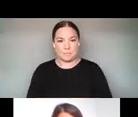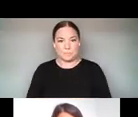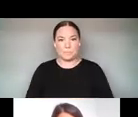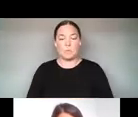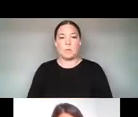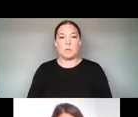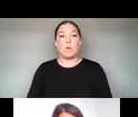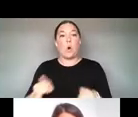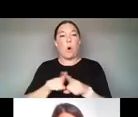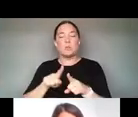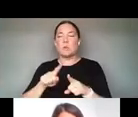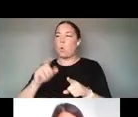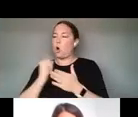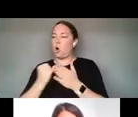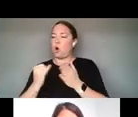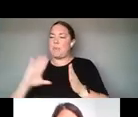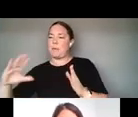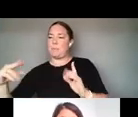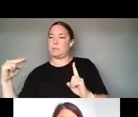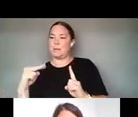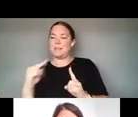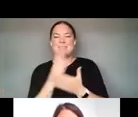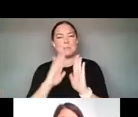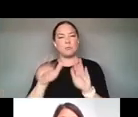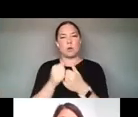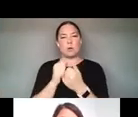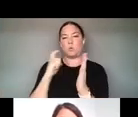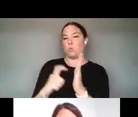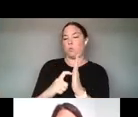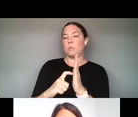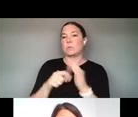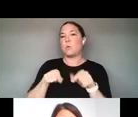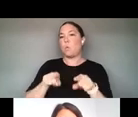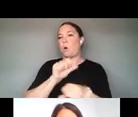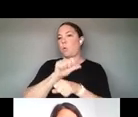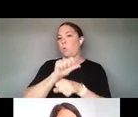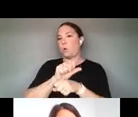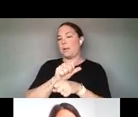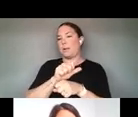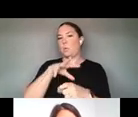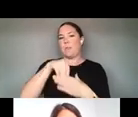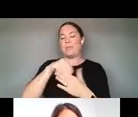CHALLENGES THAT THEY FACED WHEN WORKING WITHIN THE ARTS AND CULTURAL SPHERE AND IT REALLY WAS